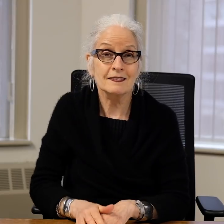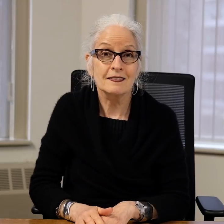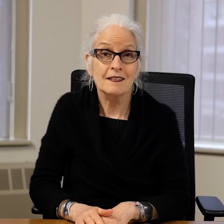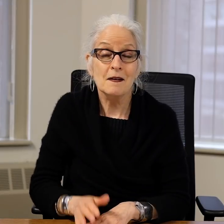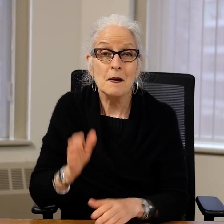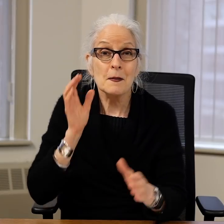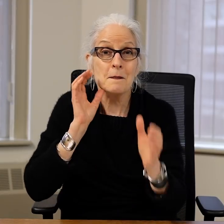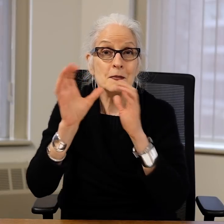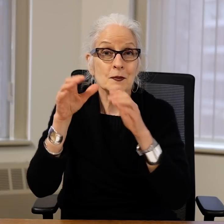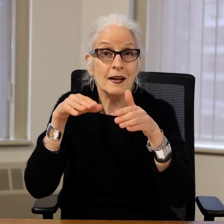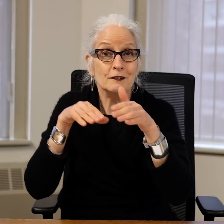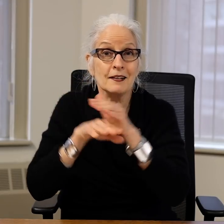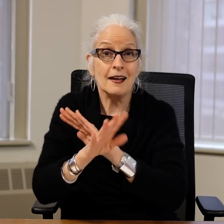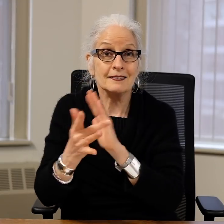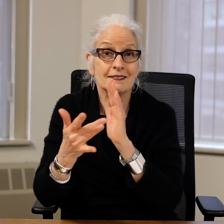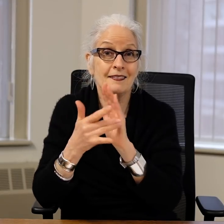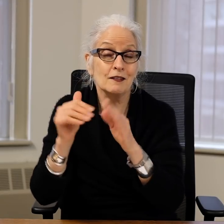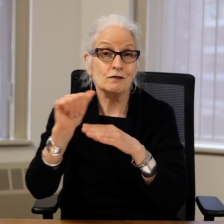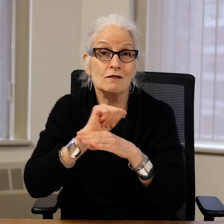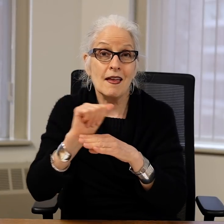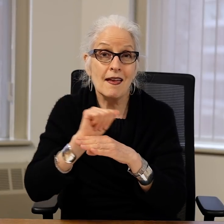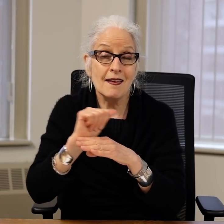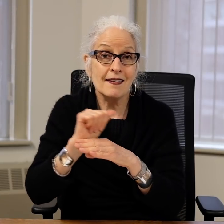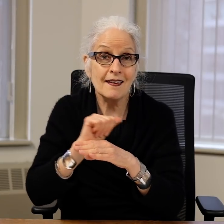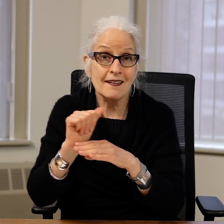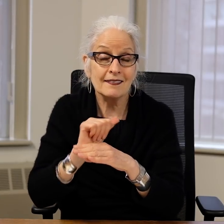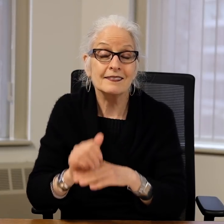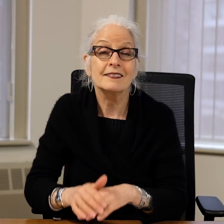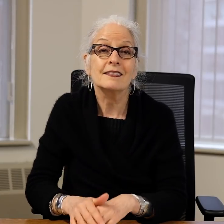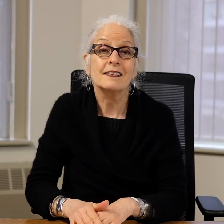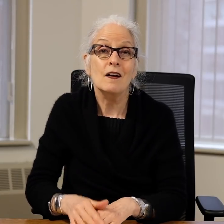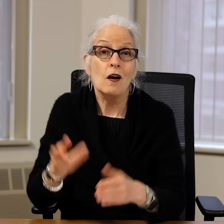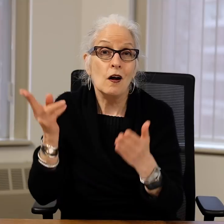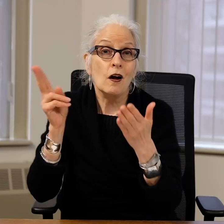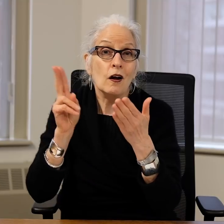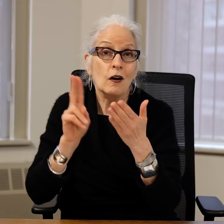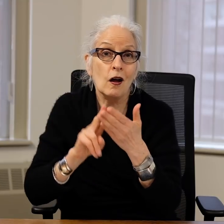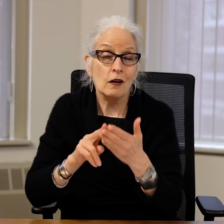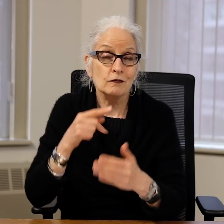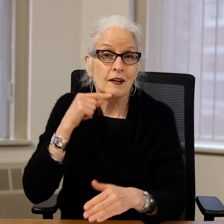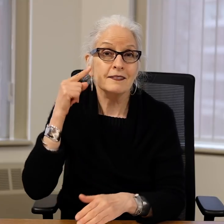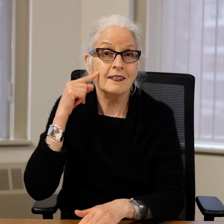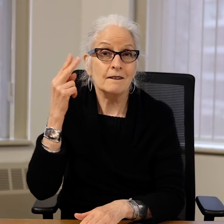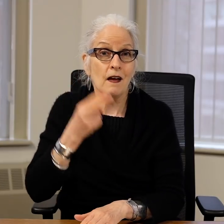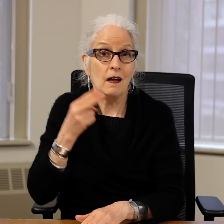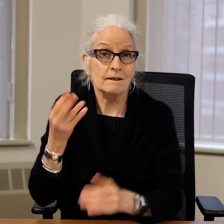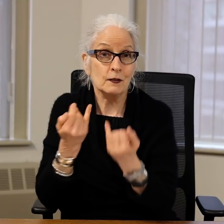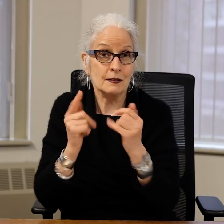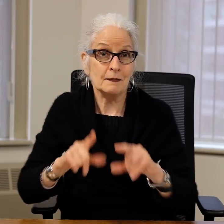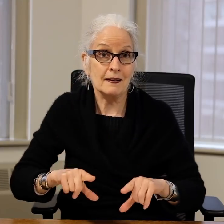Services, Communication Access and Technology Training, contracting with Deaf and Hard of